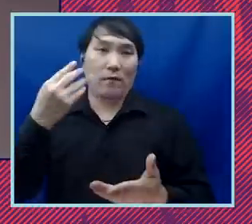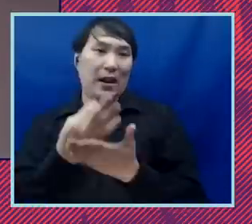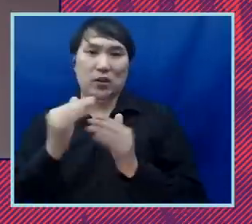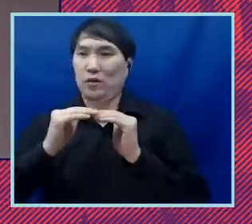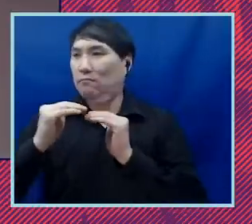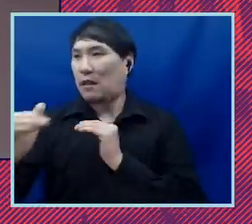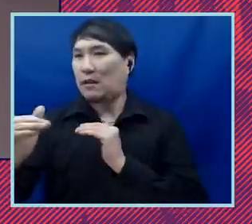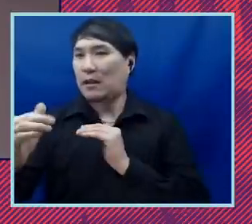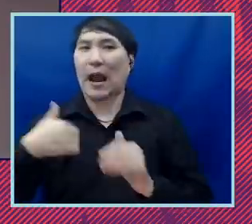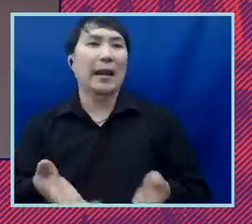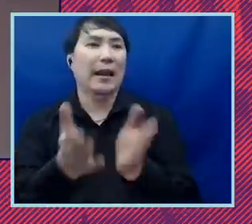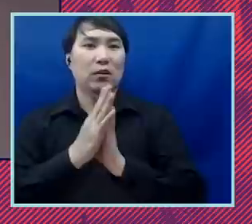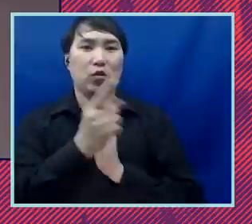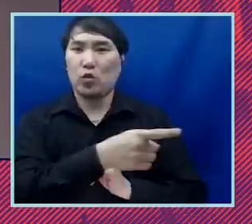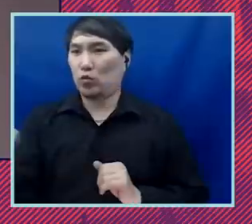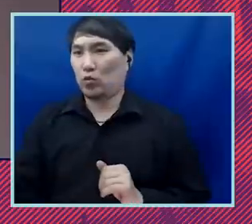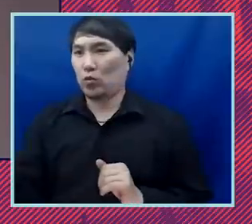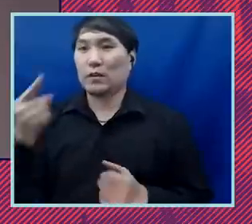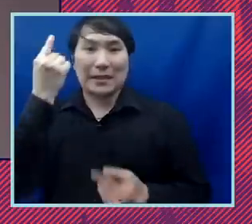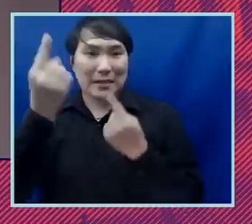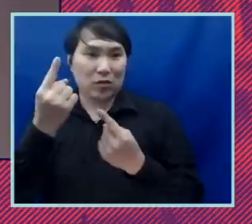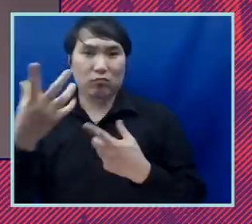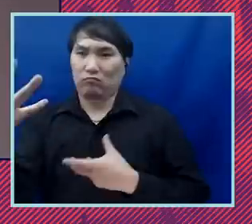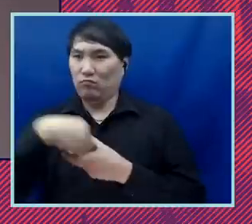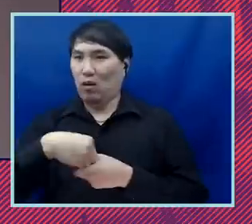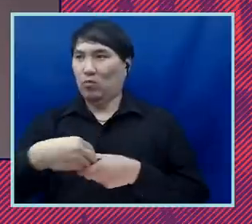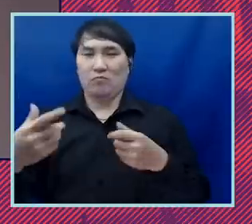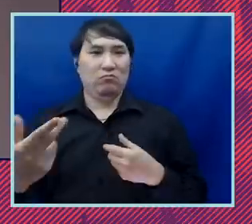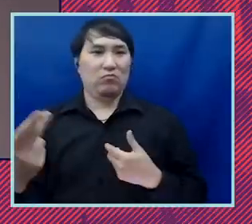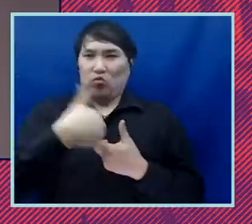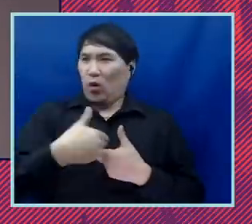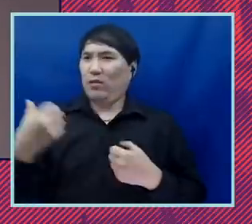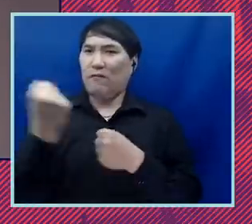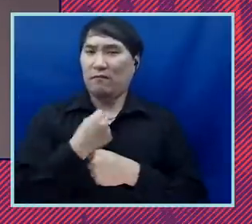i ask that you consider joining this fight and signing up for aclu people power